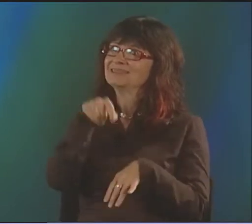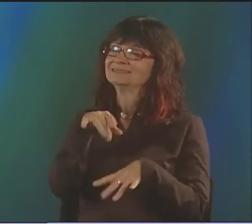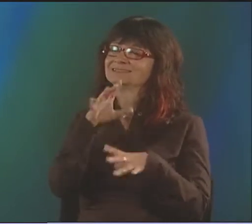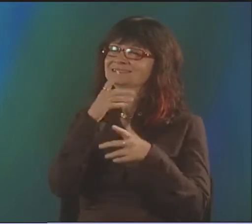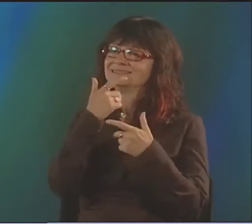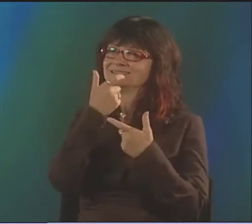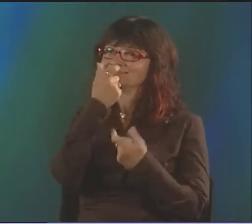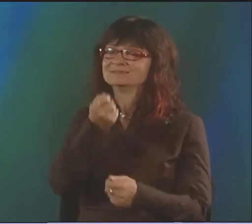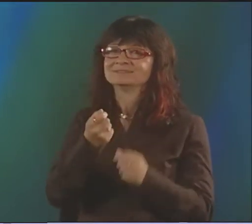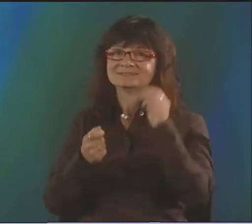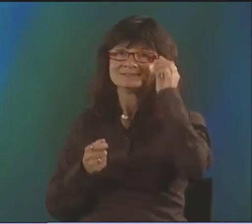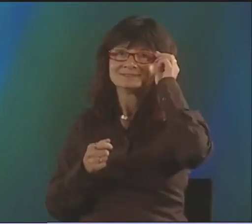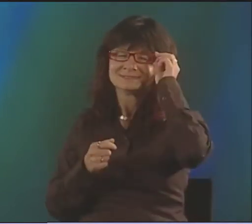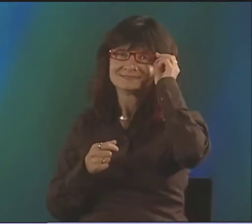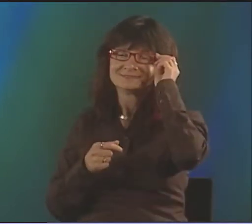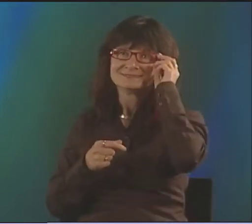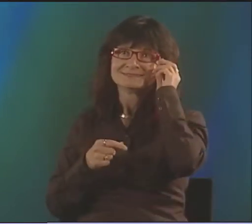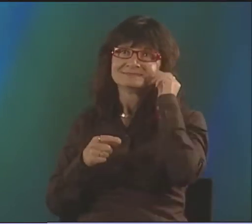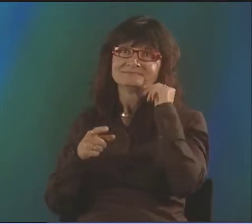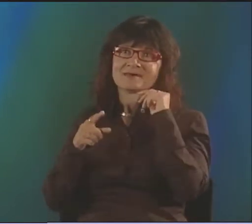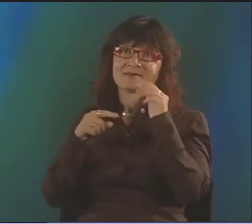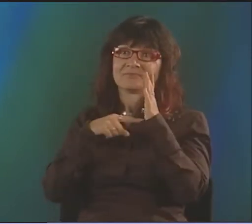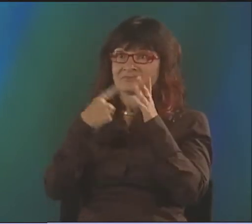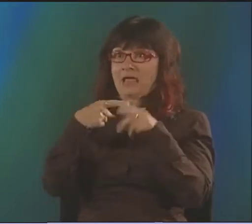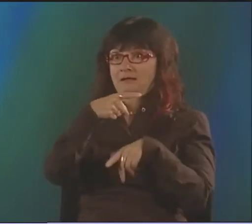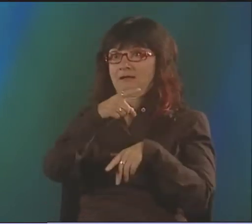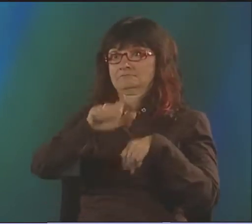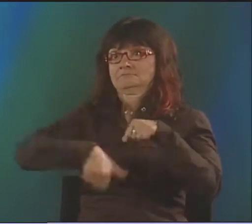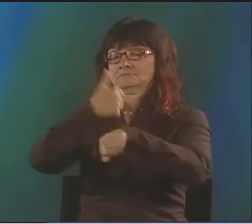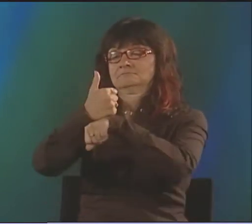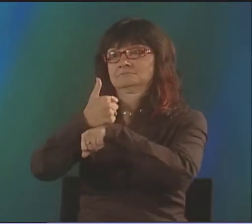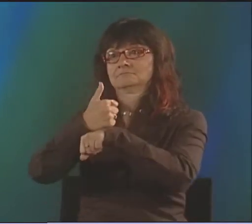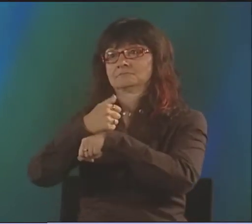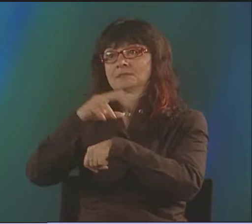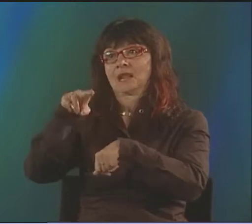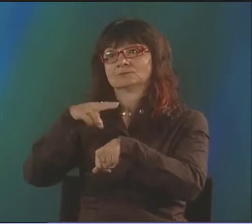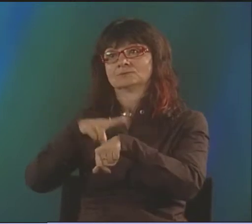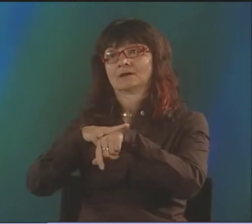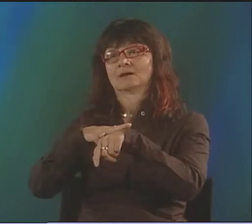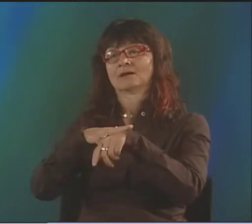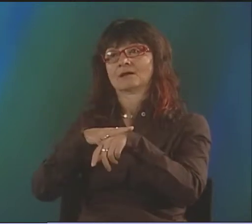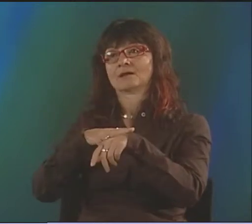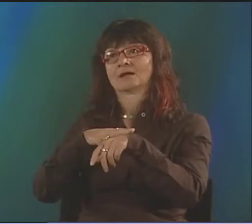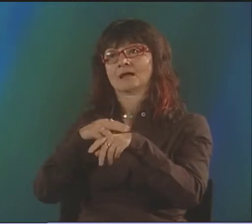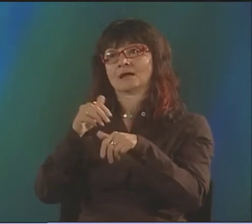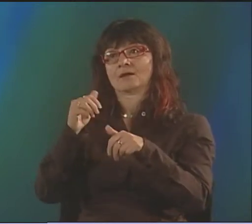SO I THOUGHT IT INTERESTING THAT HE WANTED ME TO WRITE IT DOWN IN A WRITTEN FORMAT. AND THEN HE'S THE ONE WHO GOT THE WHOLE